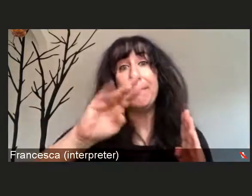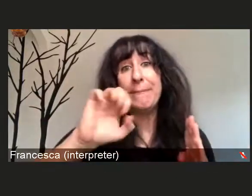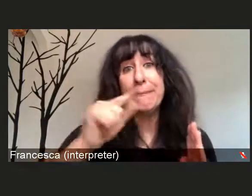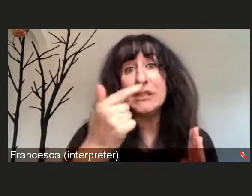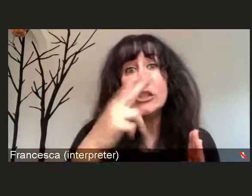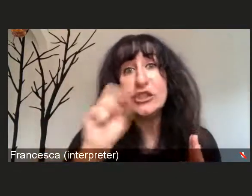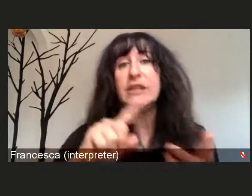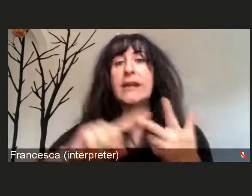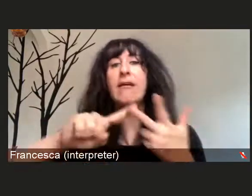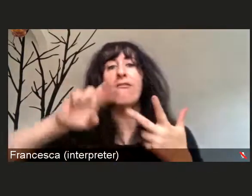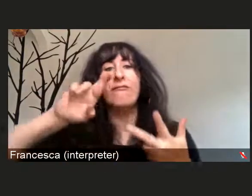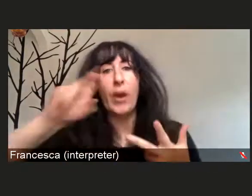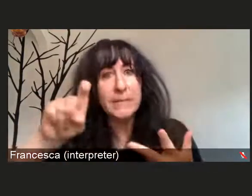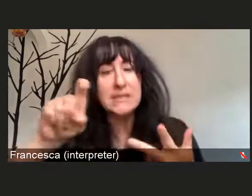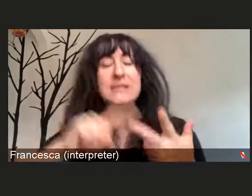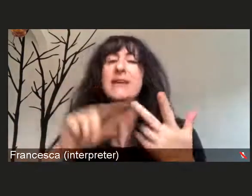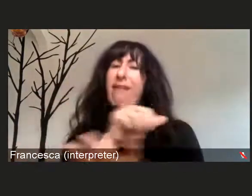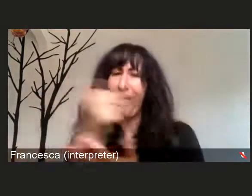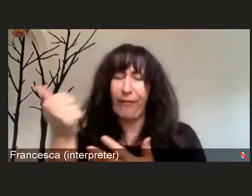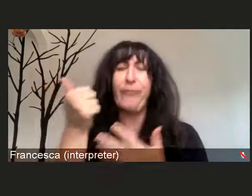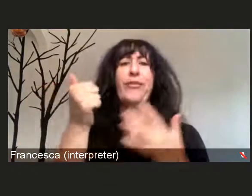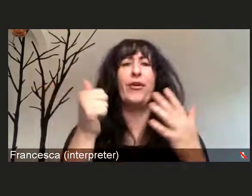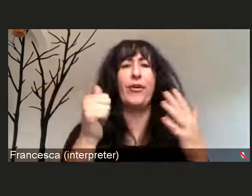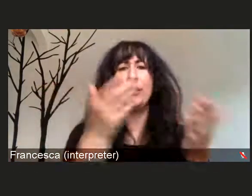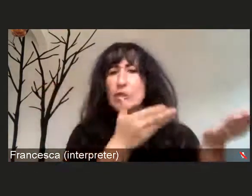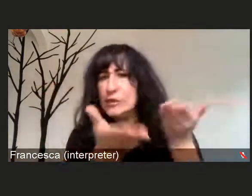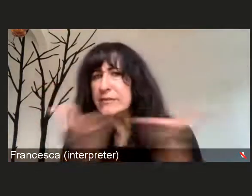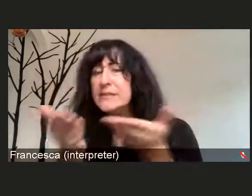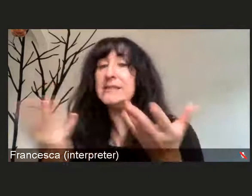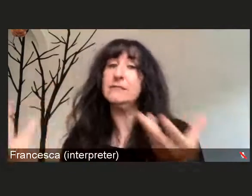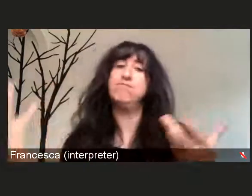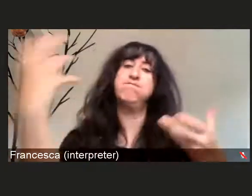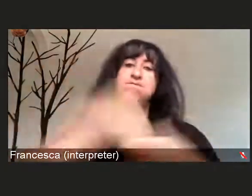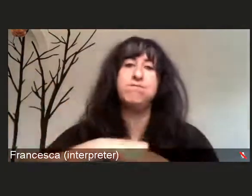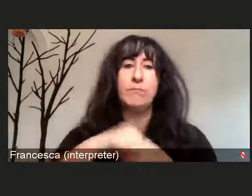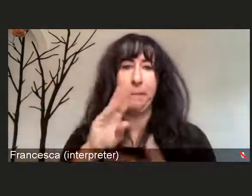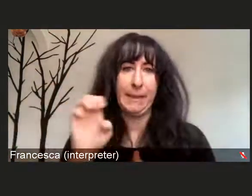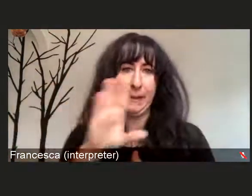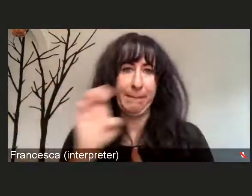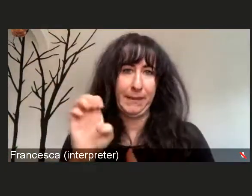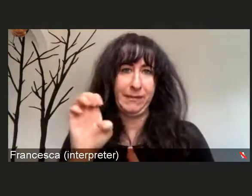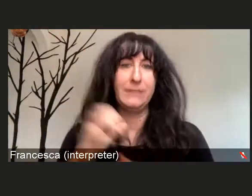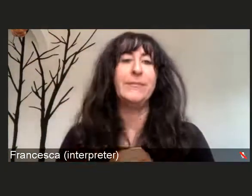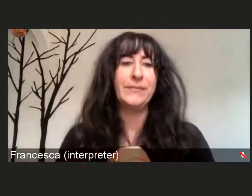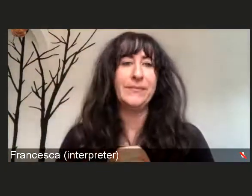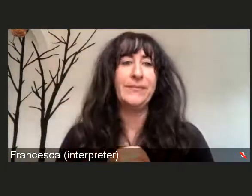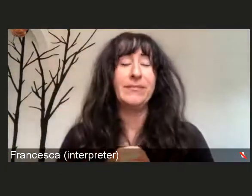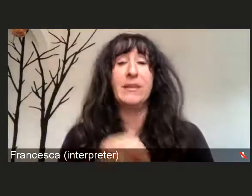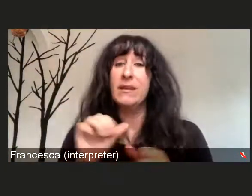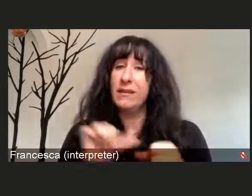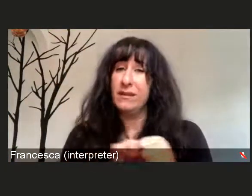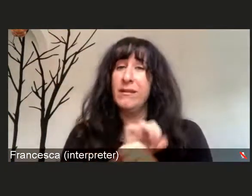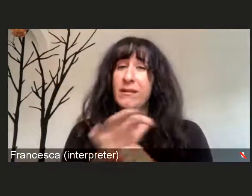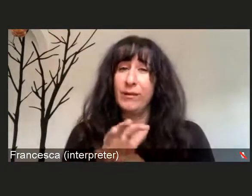that really together make up Beebe healthcare. COVID-19 is still here.